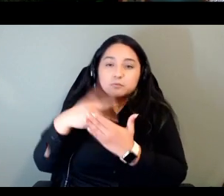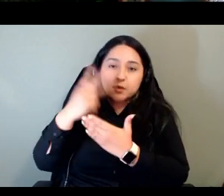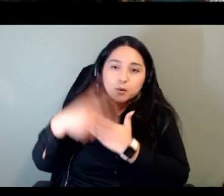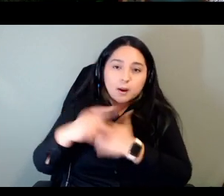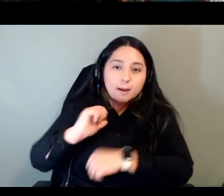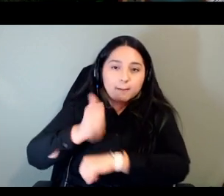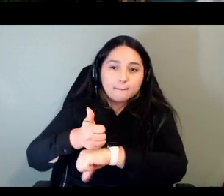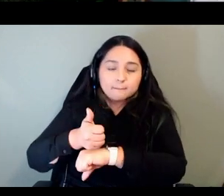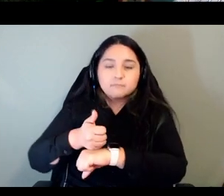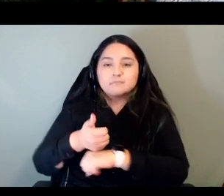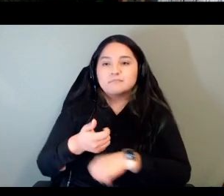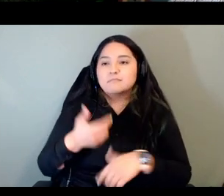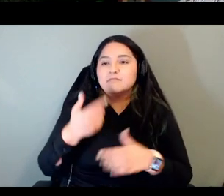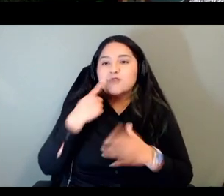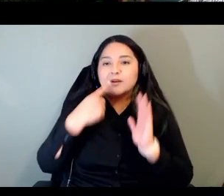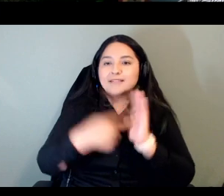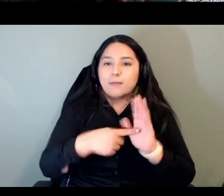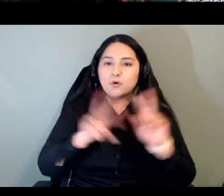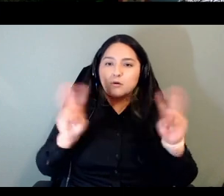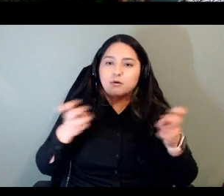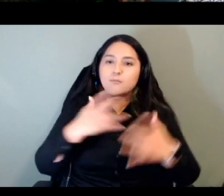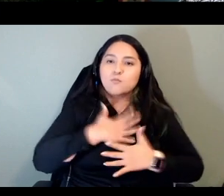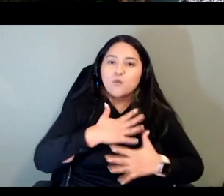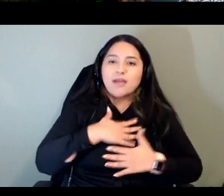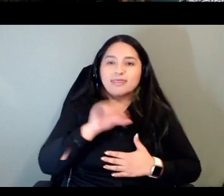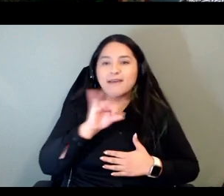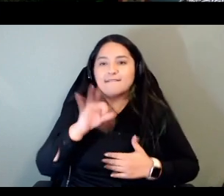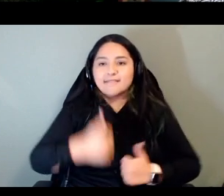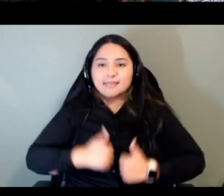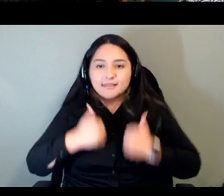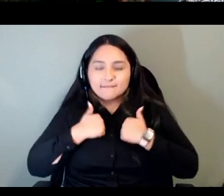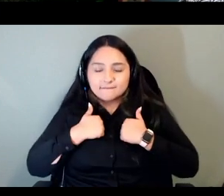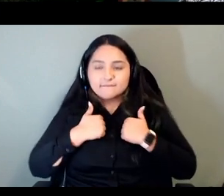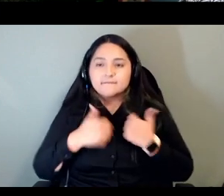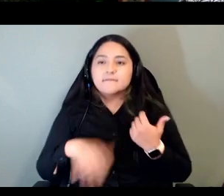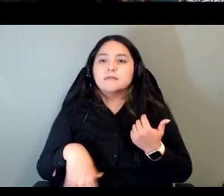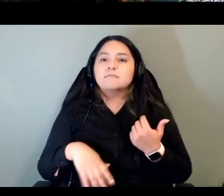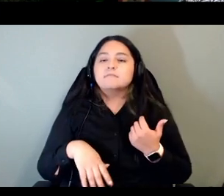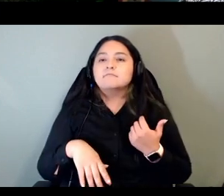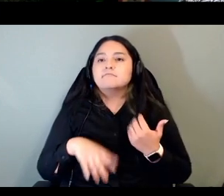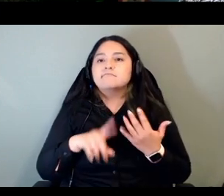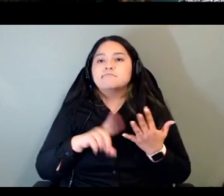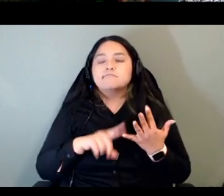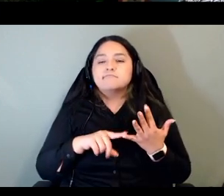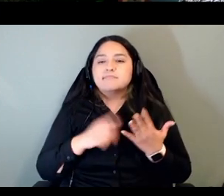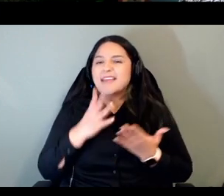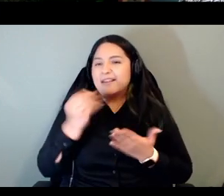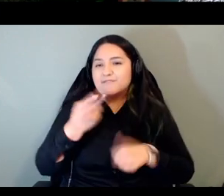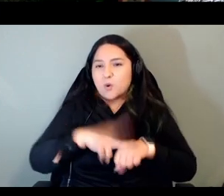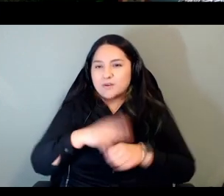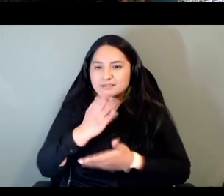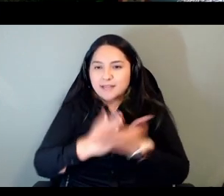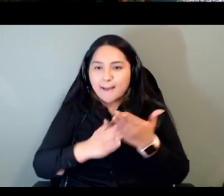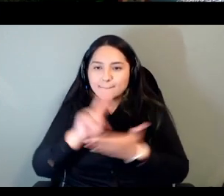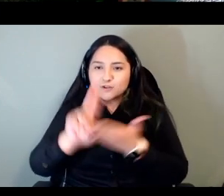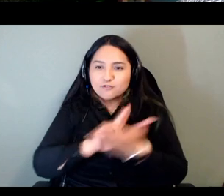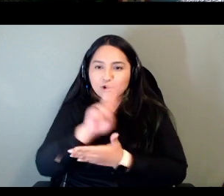uh like breath of life um and then of course some of the universities that we are affiliated